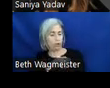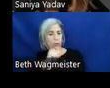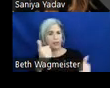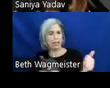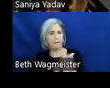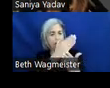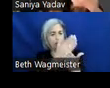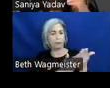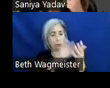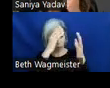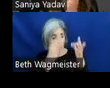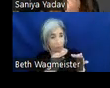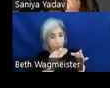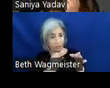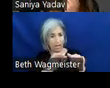to determine how they interact with one another.